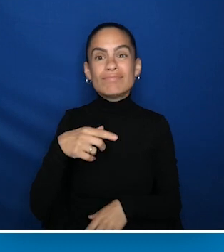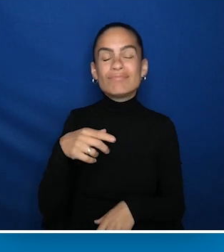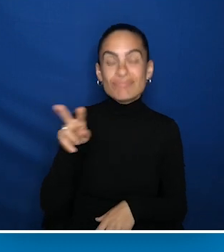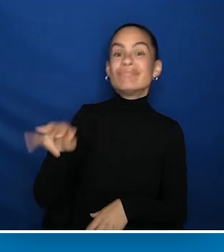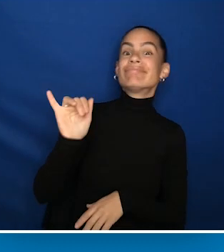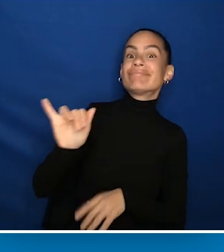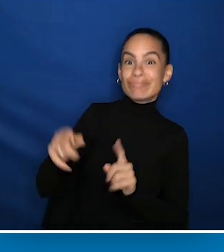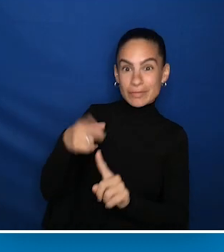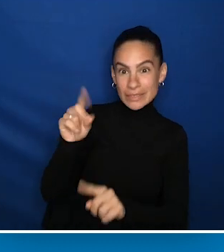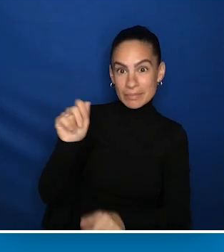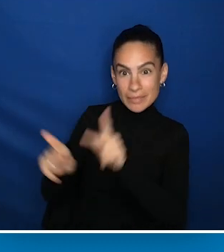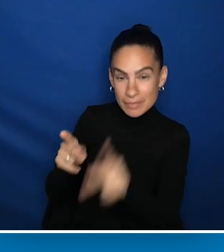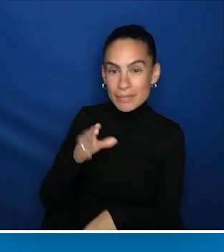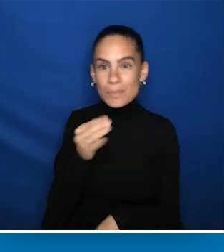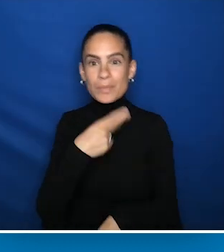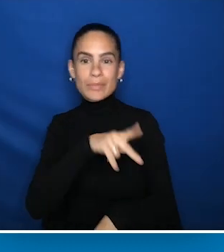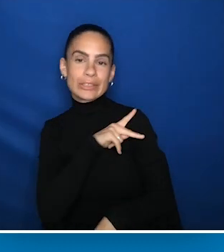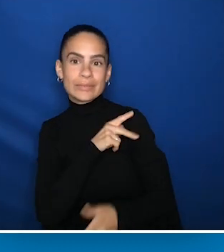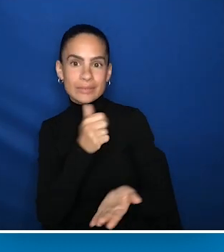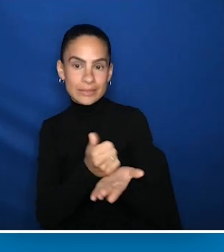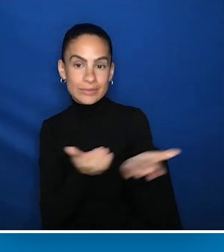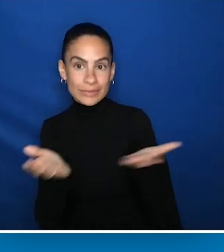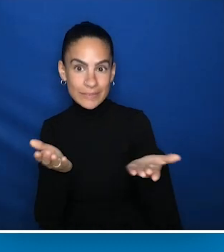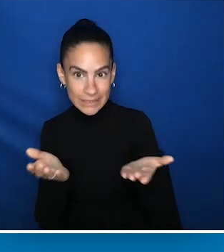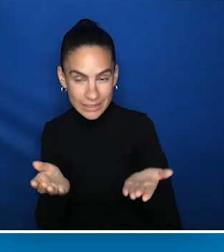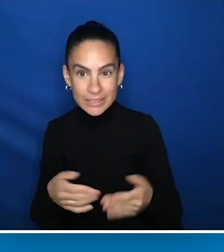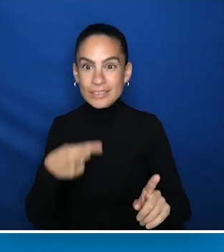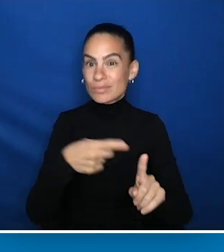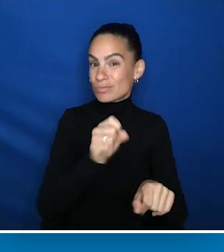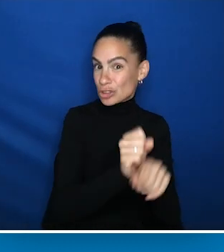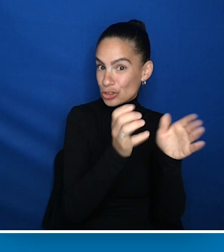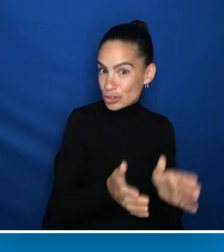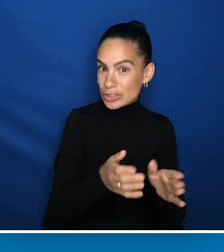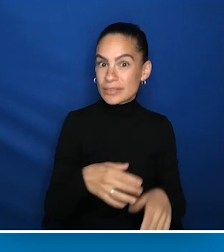I heard from disabled people and personal assistant services workers